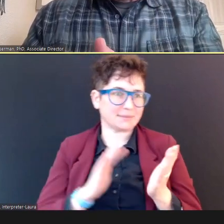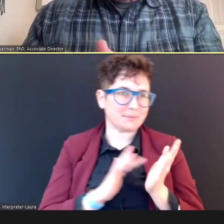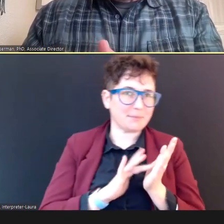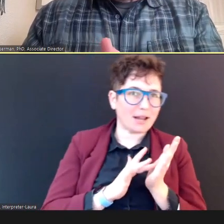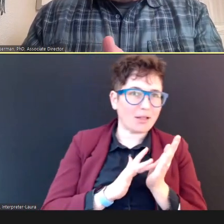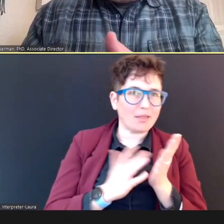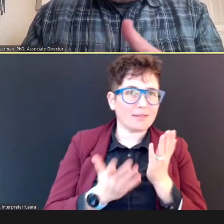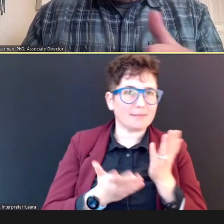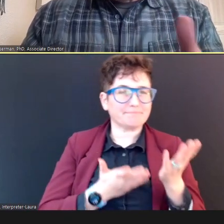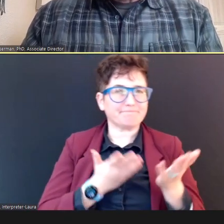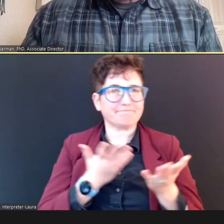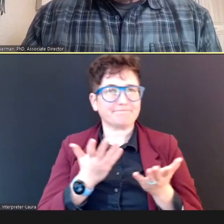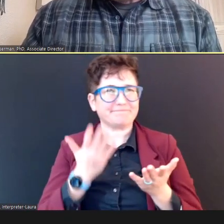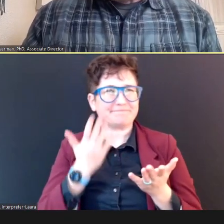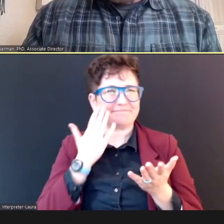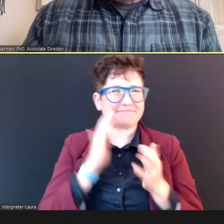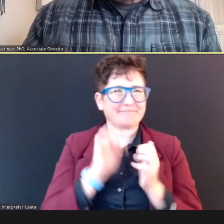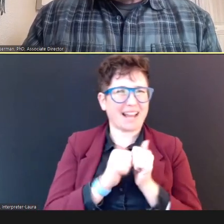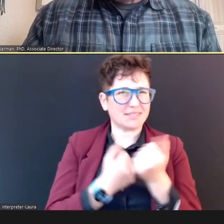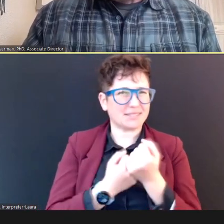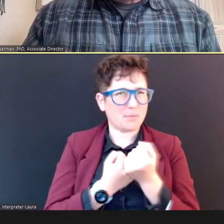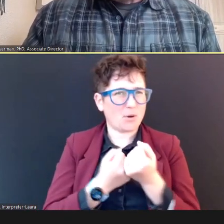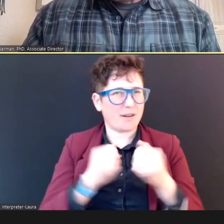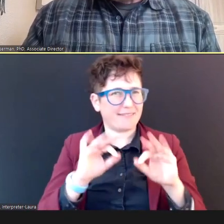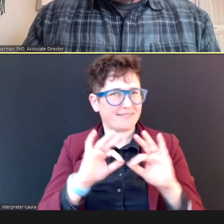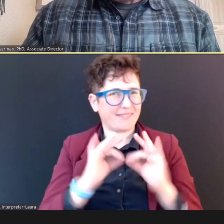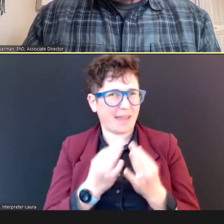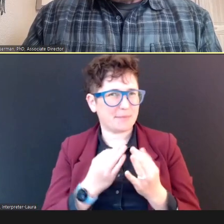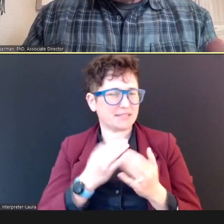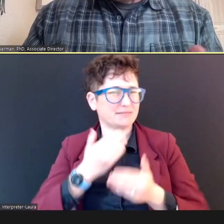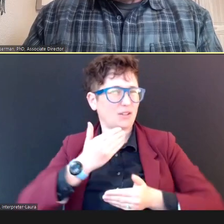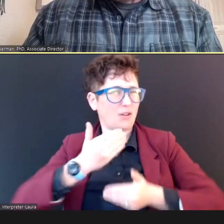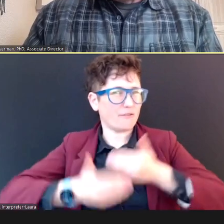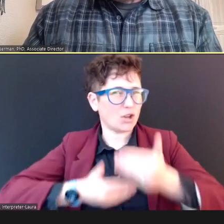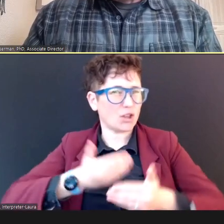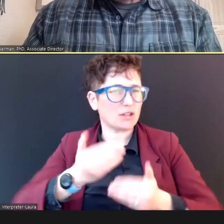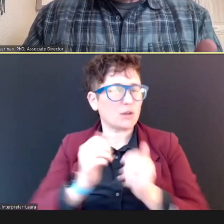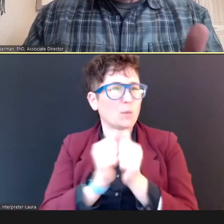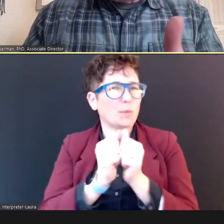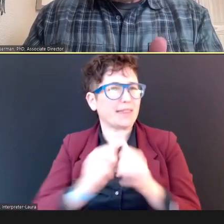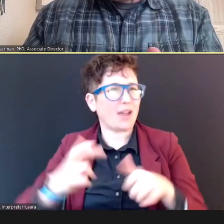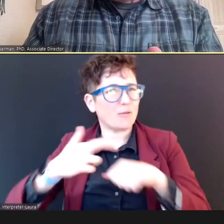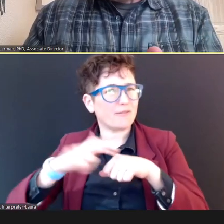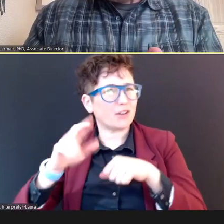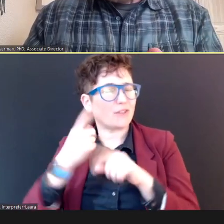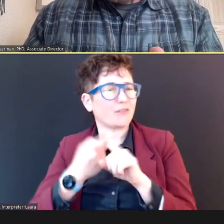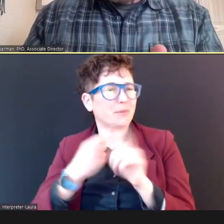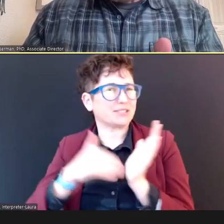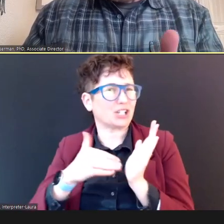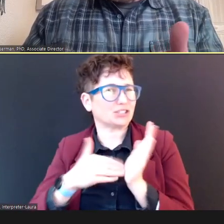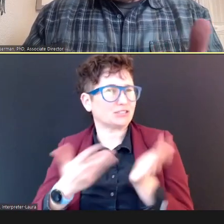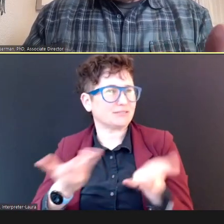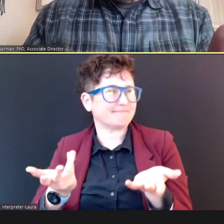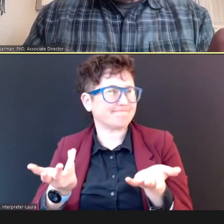going further without a referral from a doctor... how do we deal with this problem?